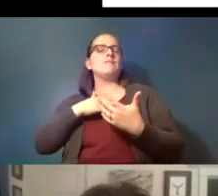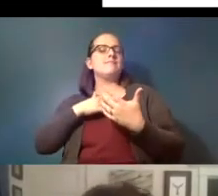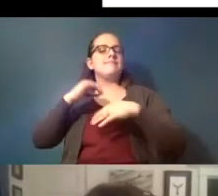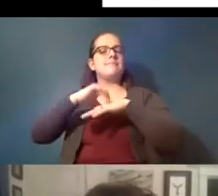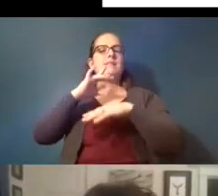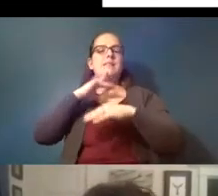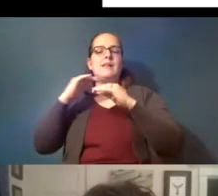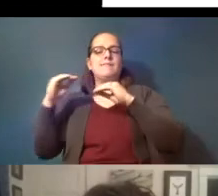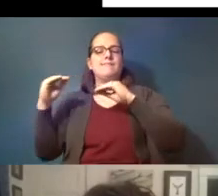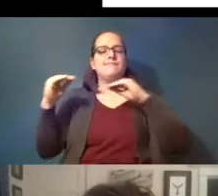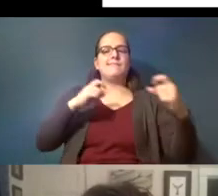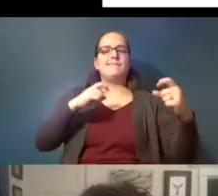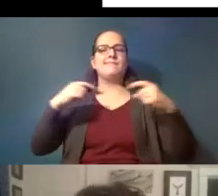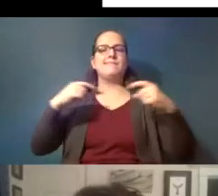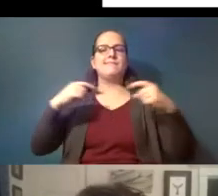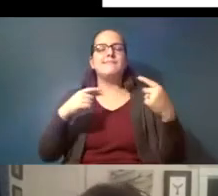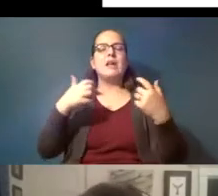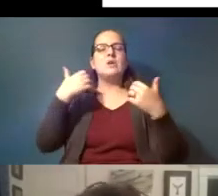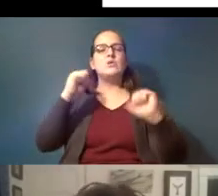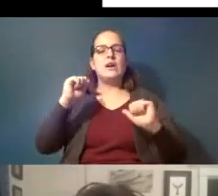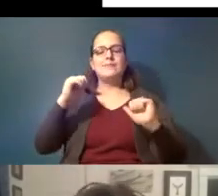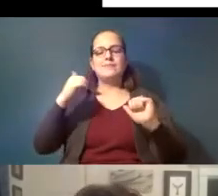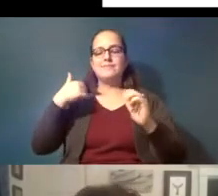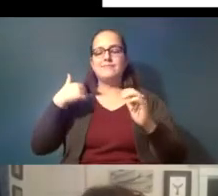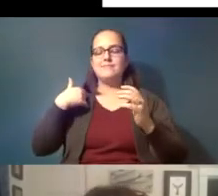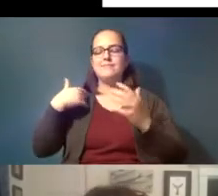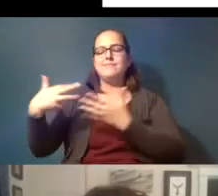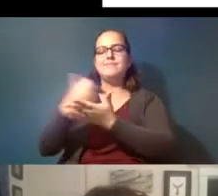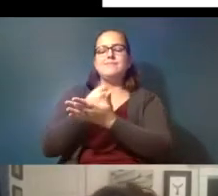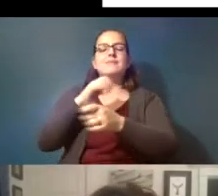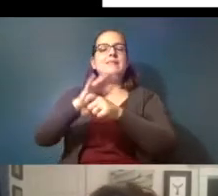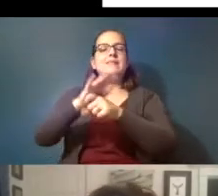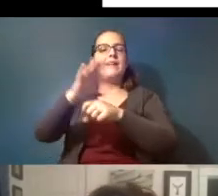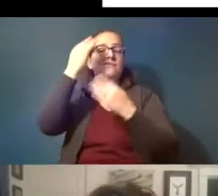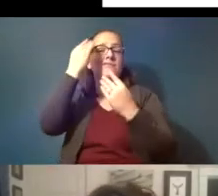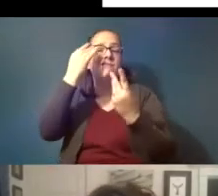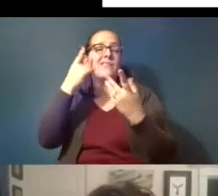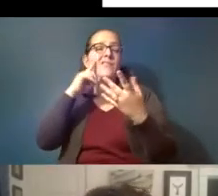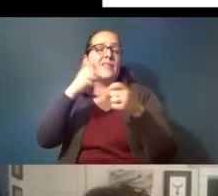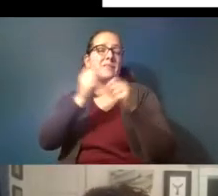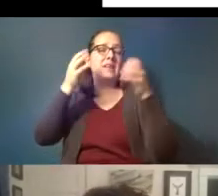moment of trying to get enough data in order to make decisions but figuring